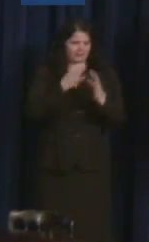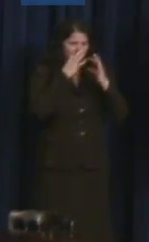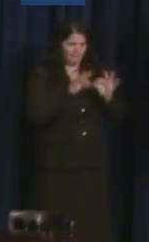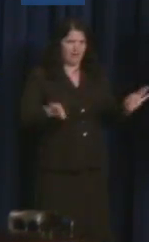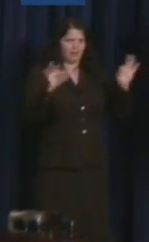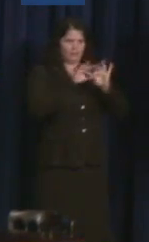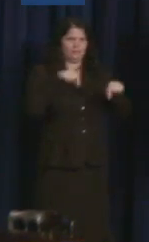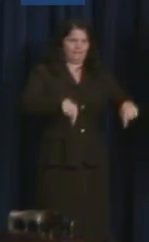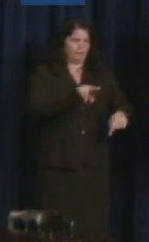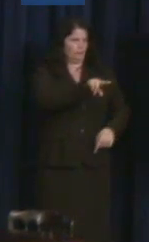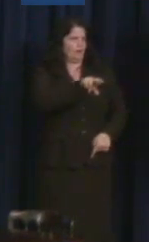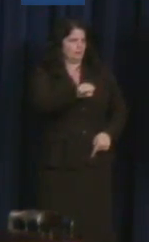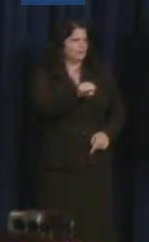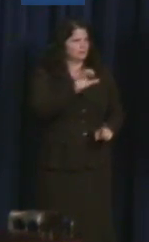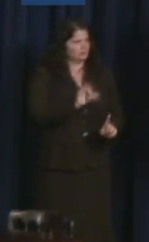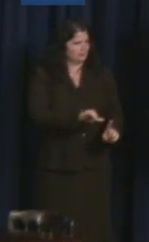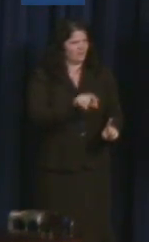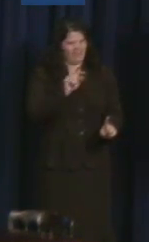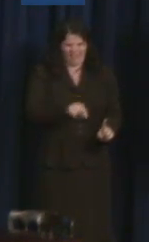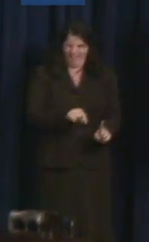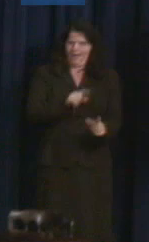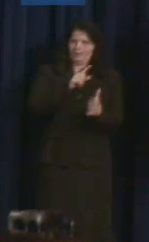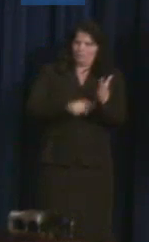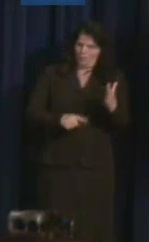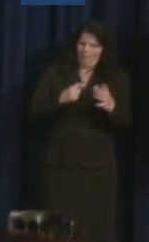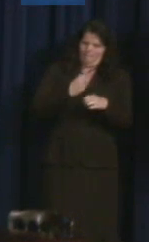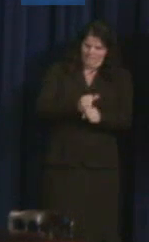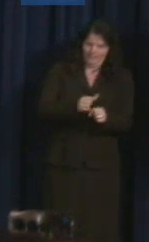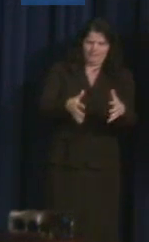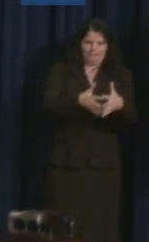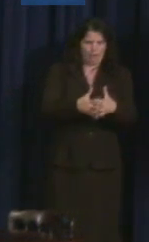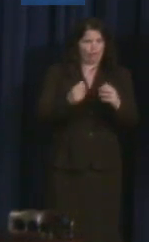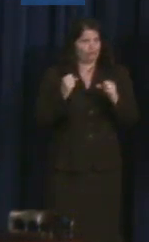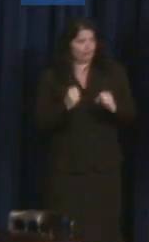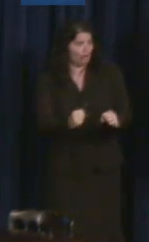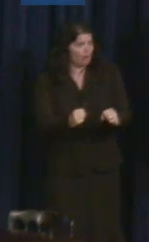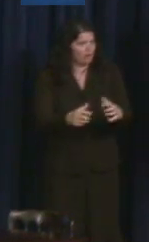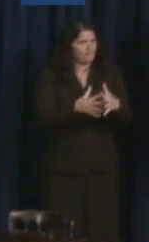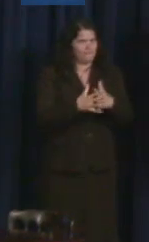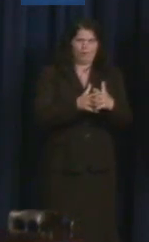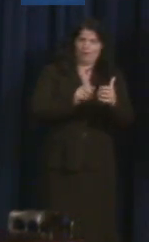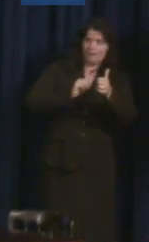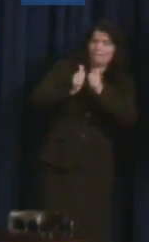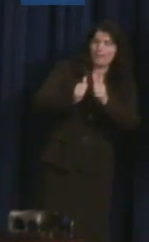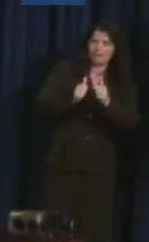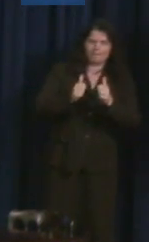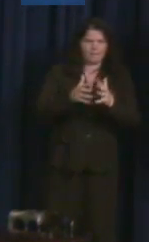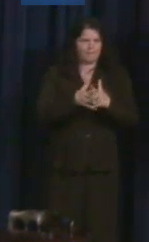It's what makes us competitive. It's what makes us great. And it's what makes us decent and good, too.